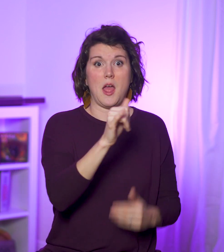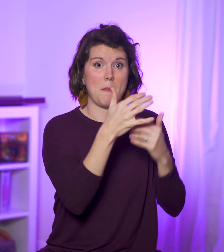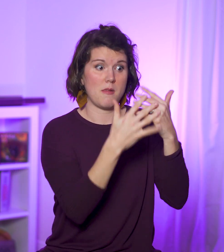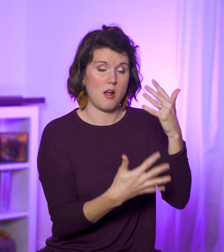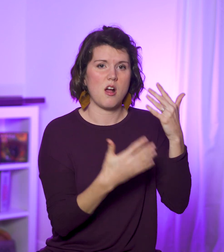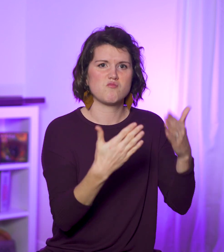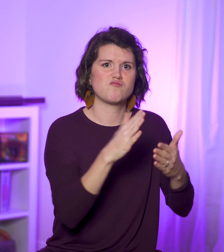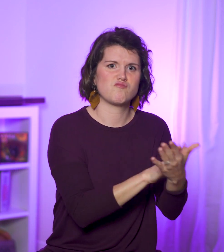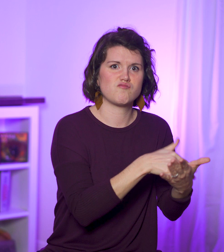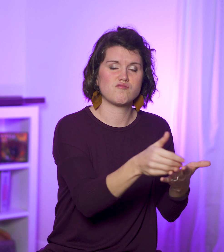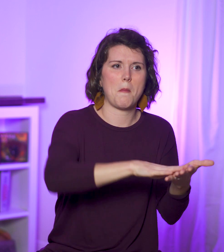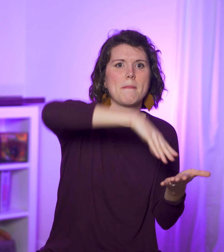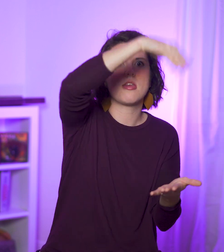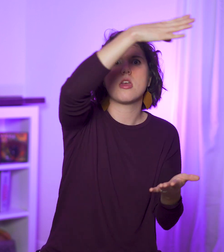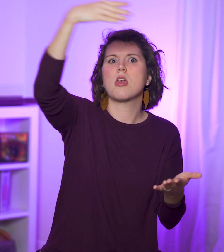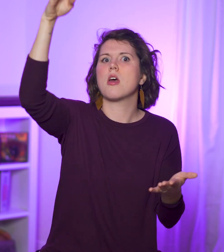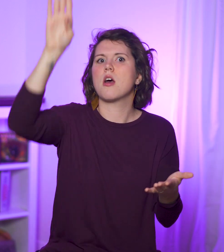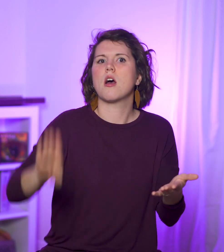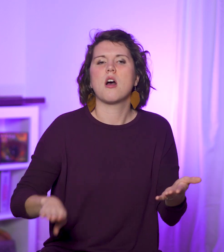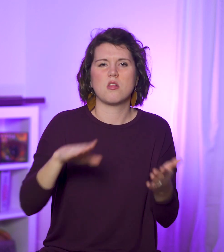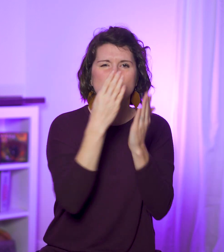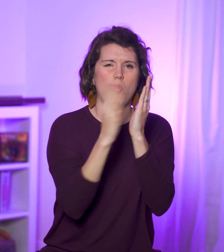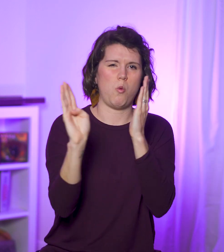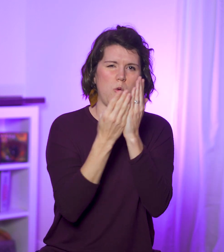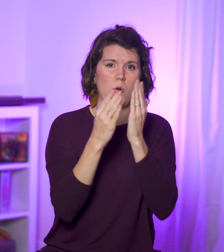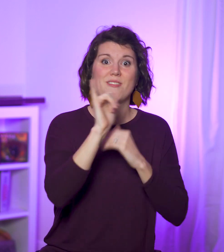They paint its blood on the doorways of their homes— on the top, left, and right sides of the door—